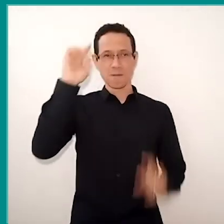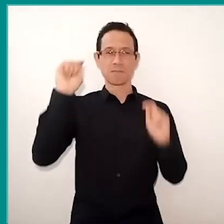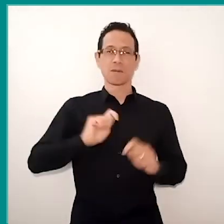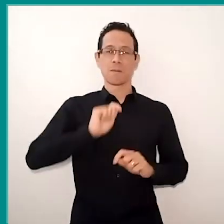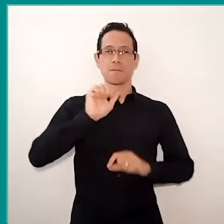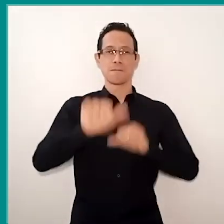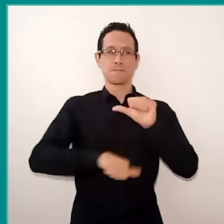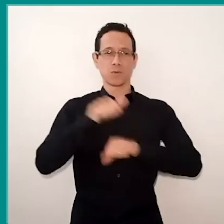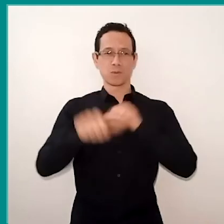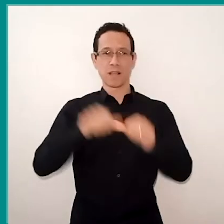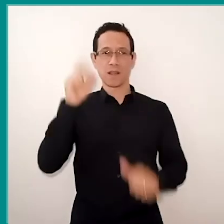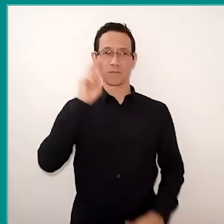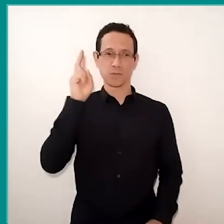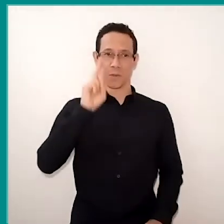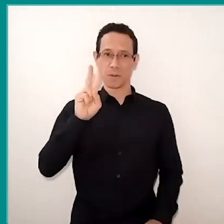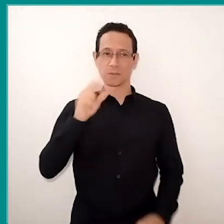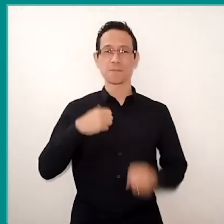Beautiful testimony of a young poet,